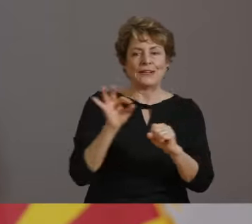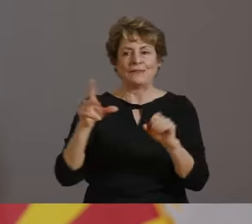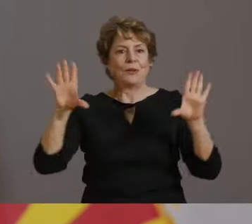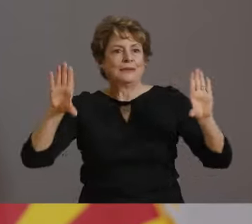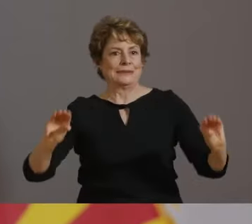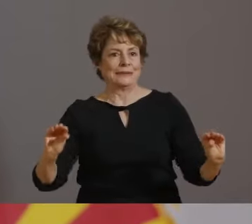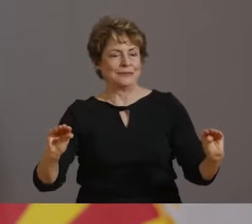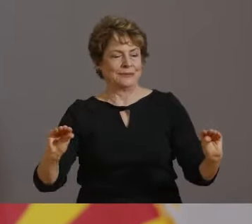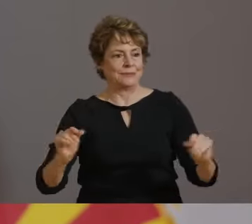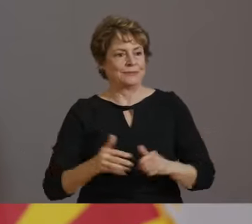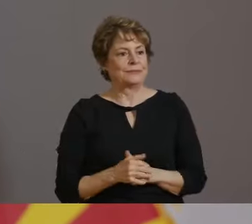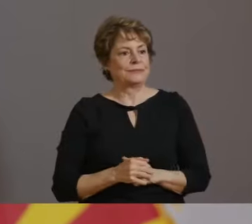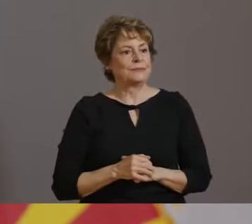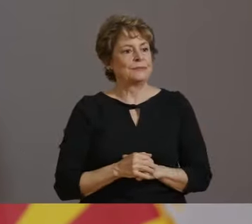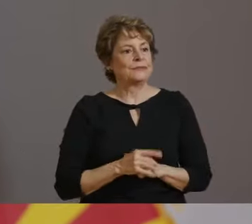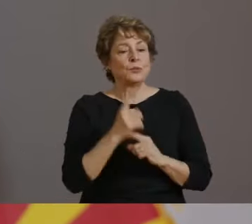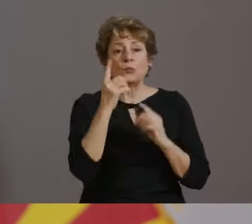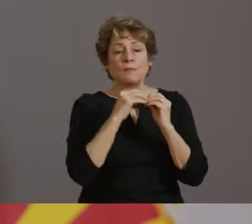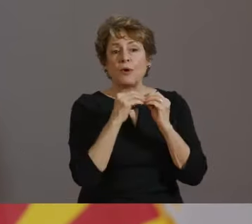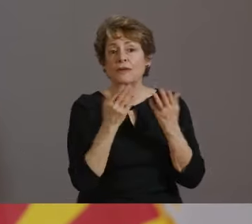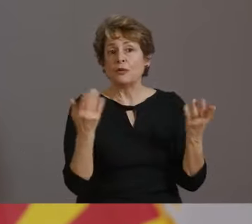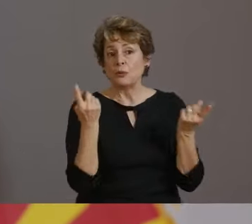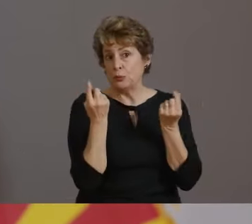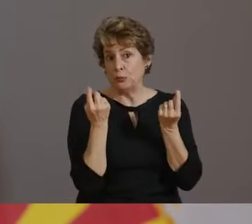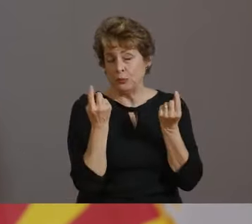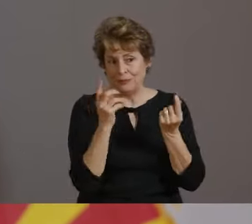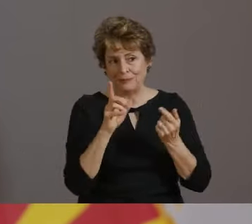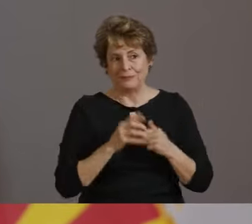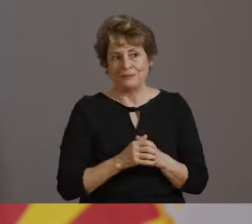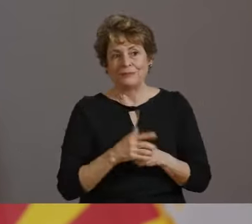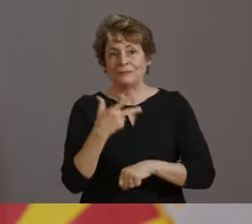OF INFLUENZA, WHICH IS GETTING VACCINATED.